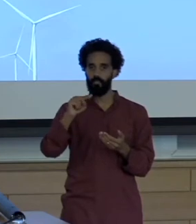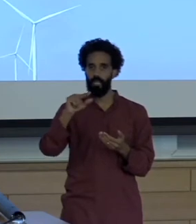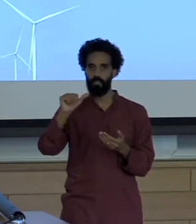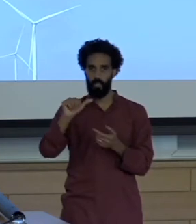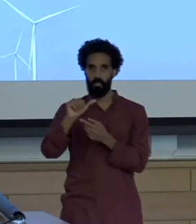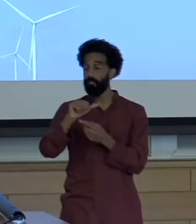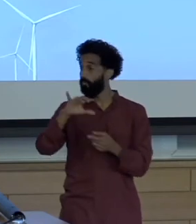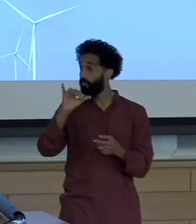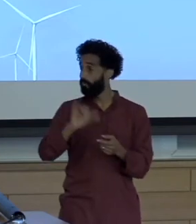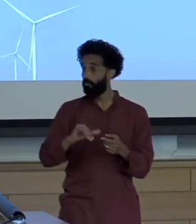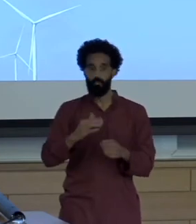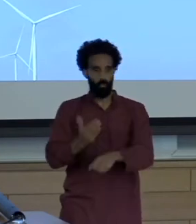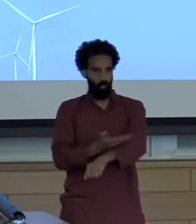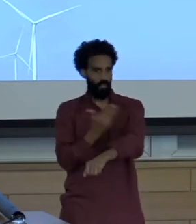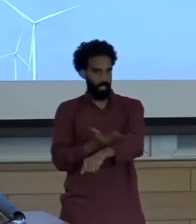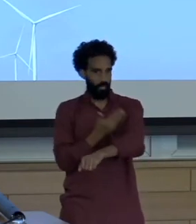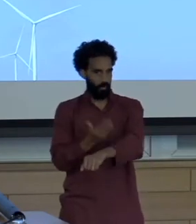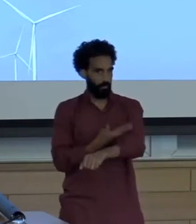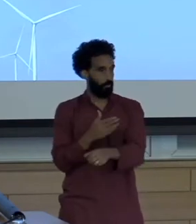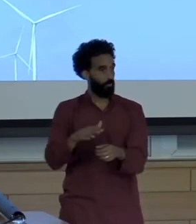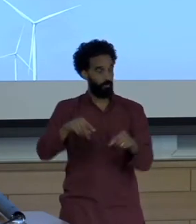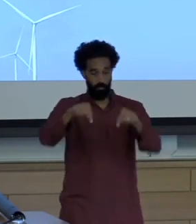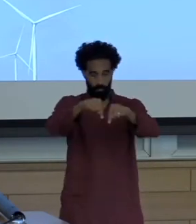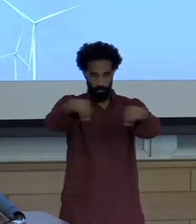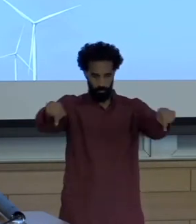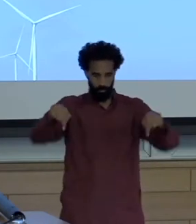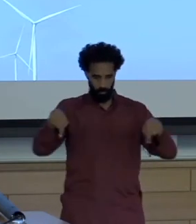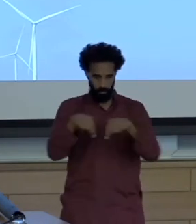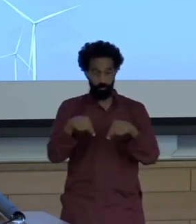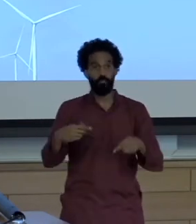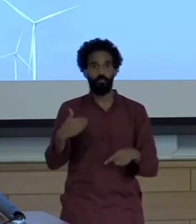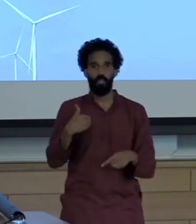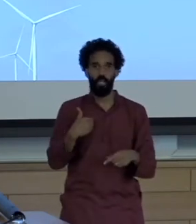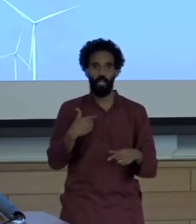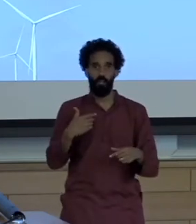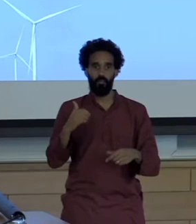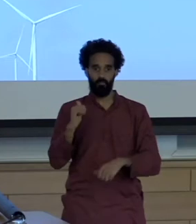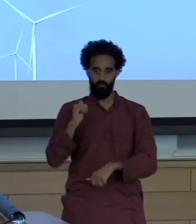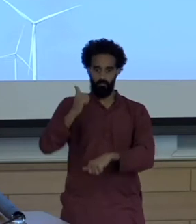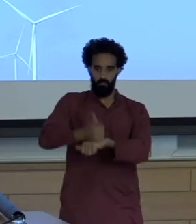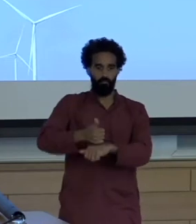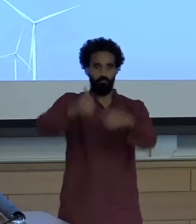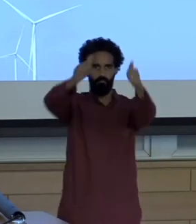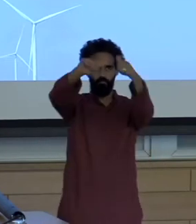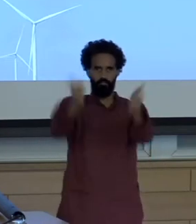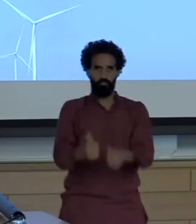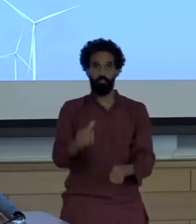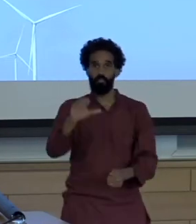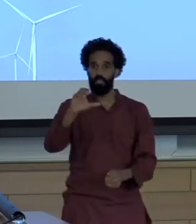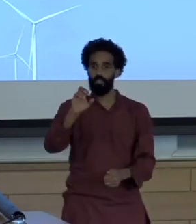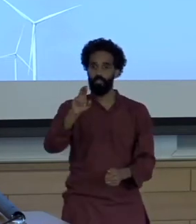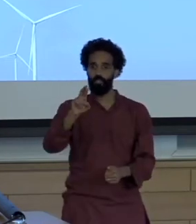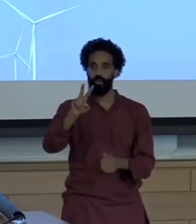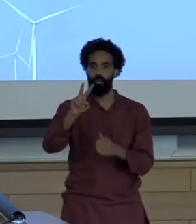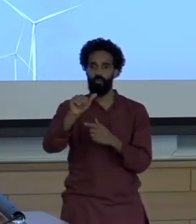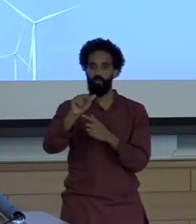That is on that square. There's this monumental statue of Cervantes and That statue was all wrapped up